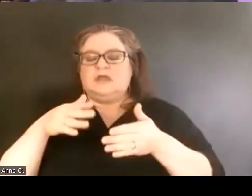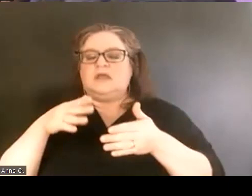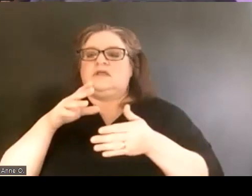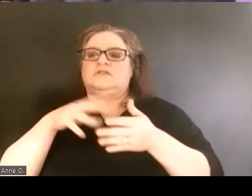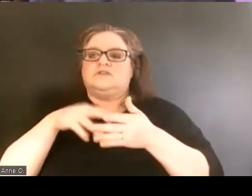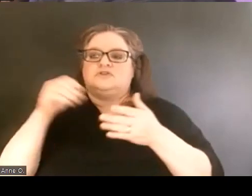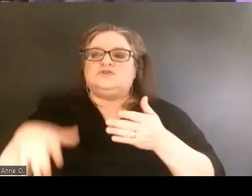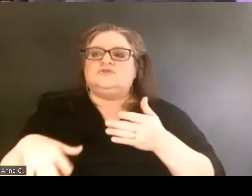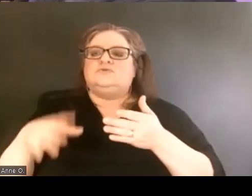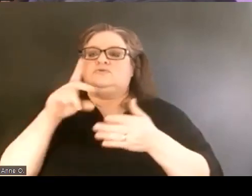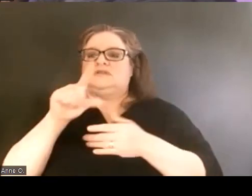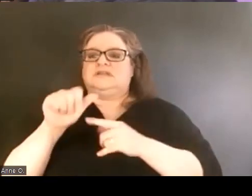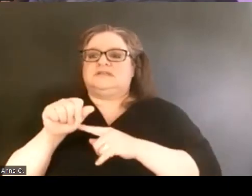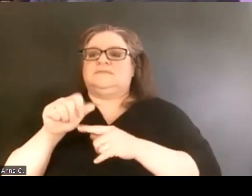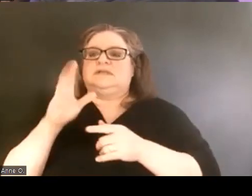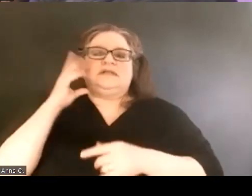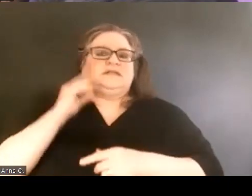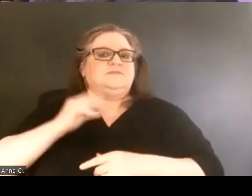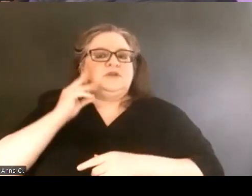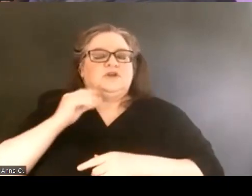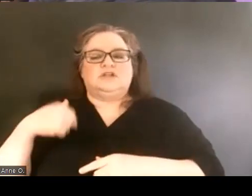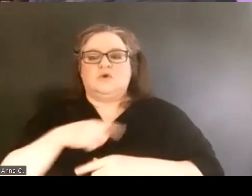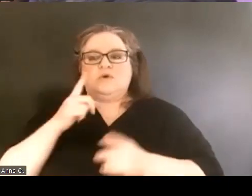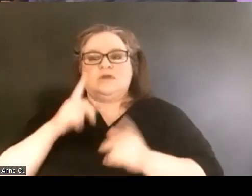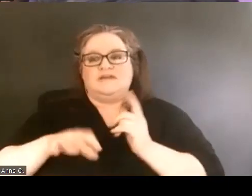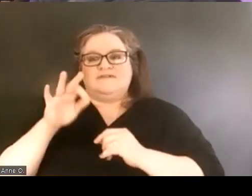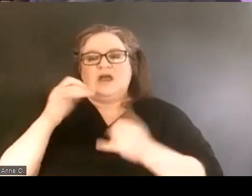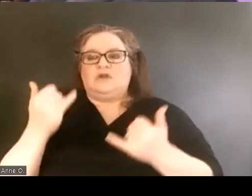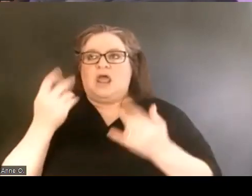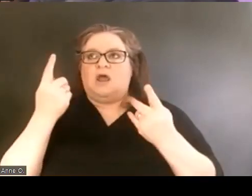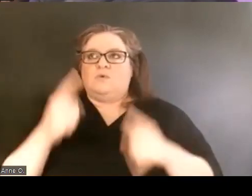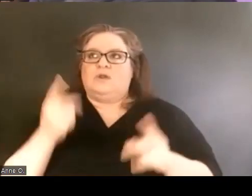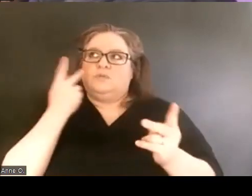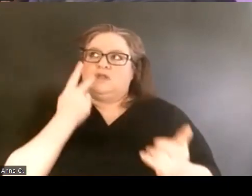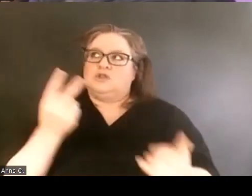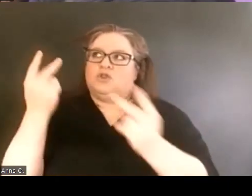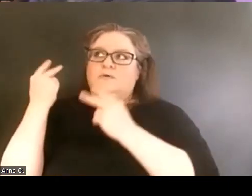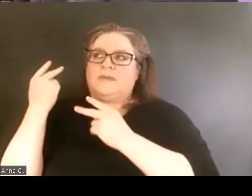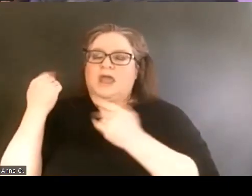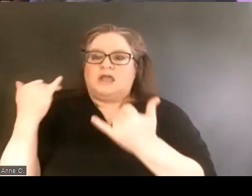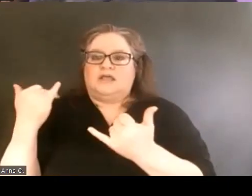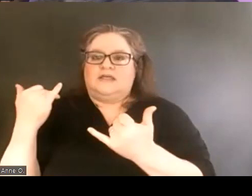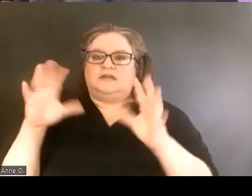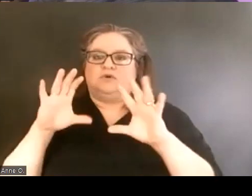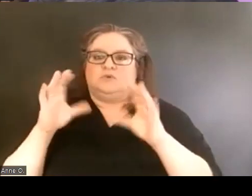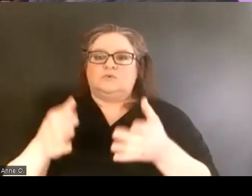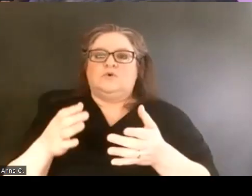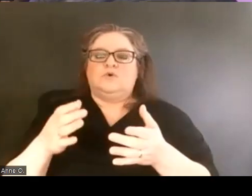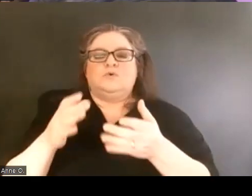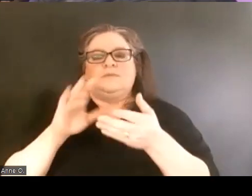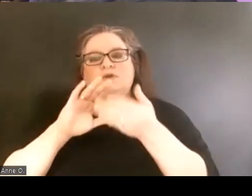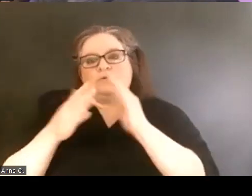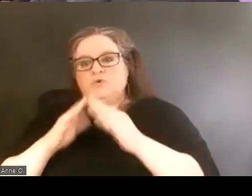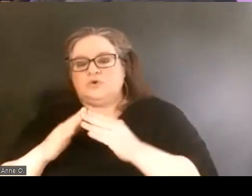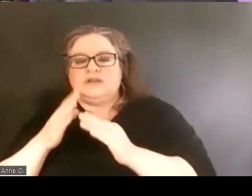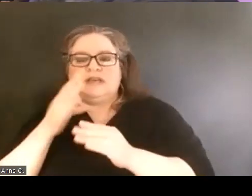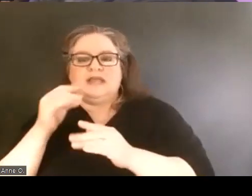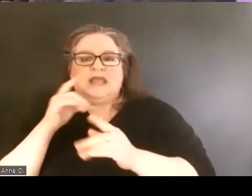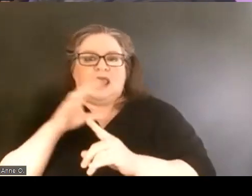And what we found, now looking back on this group, the community and the culture that was created